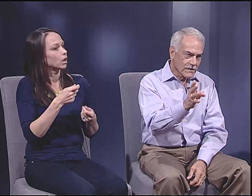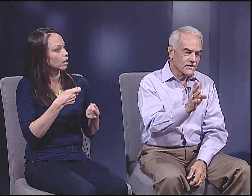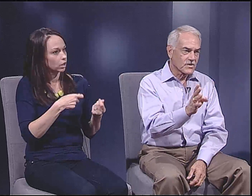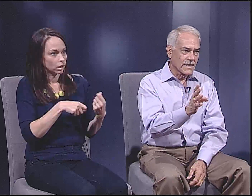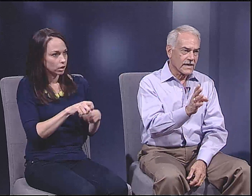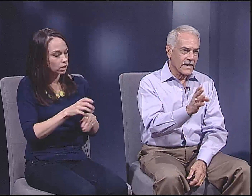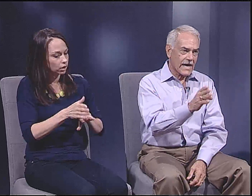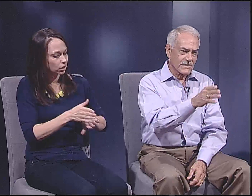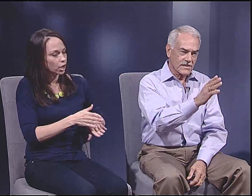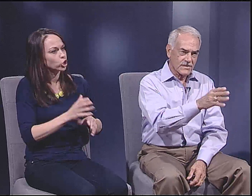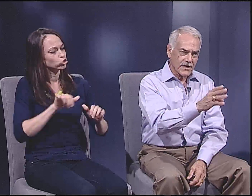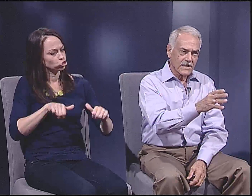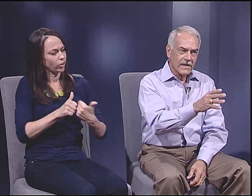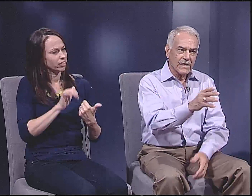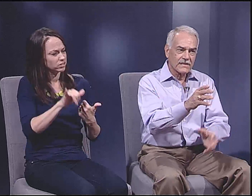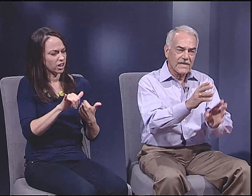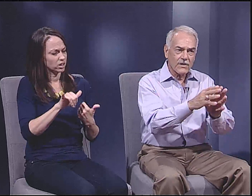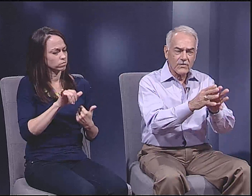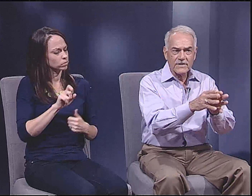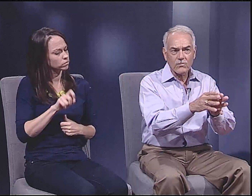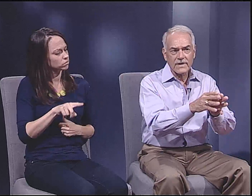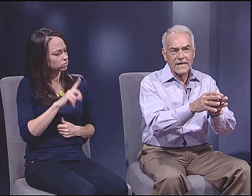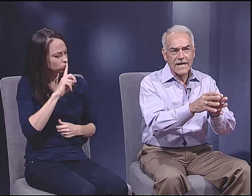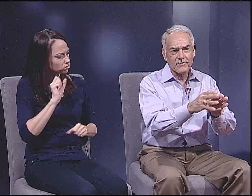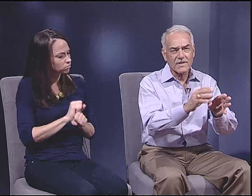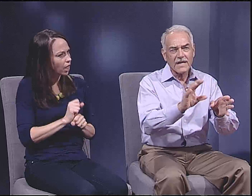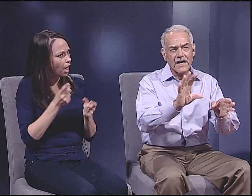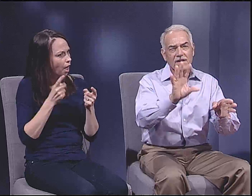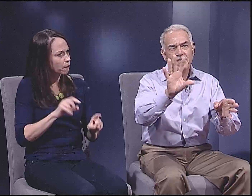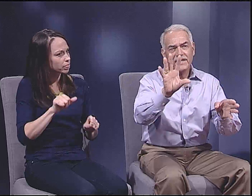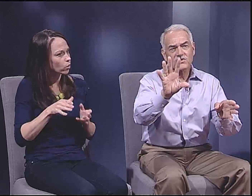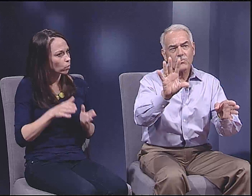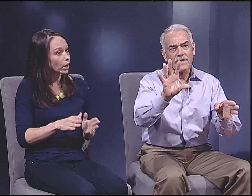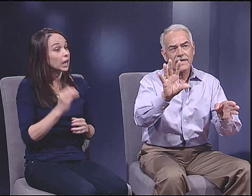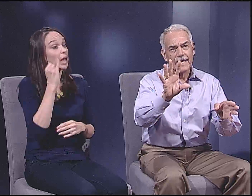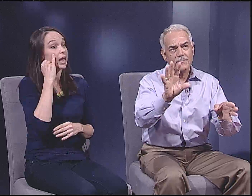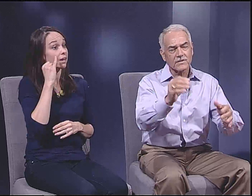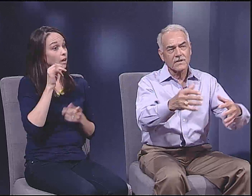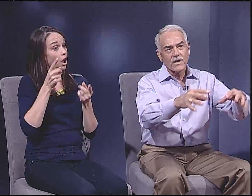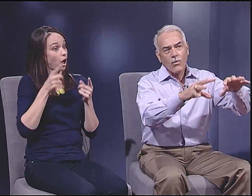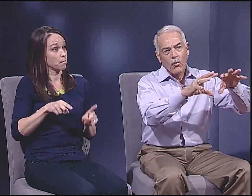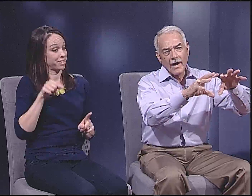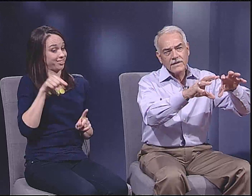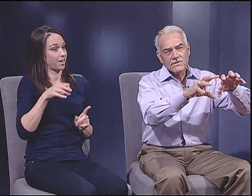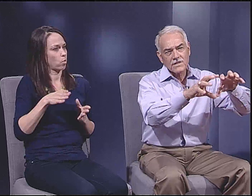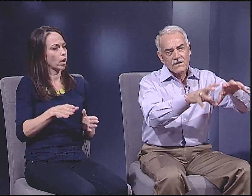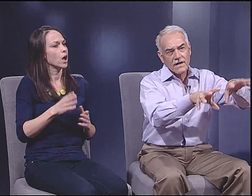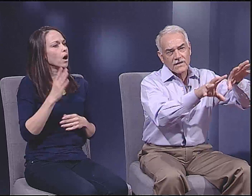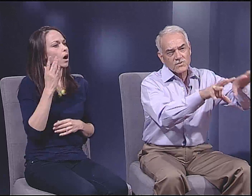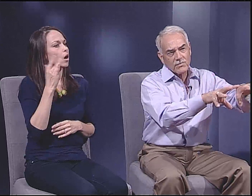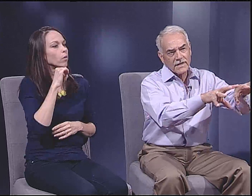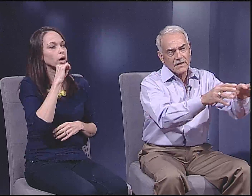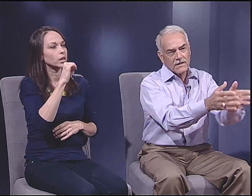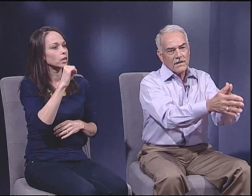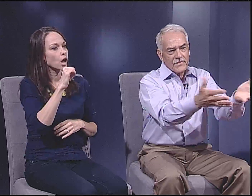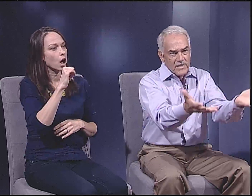Instead, challenge that and ask, is that really the way it happened? And if that's the way it happened,